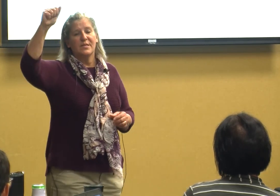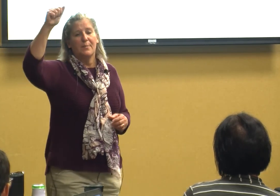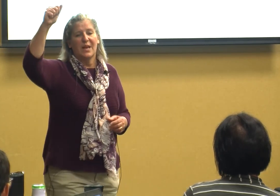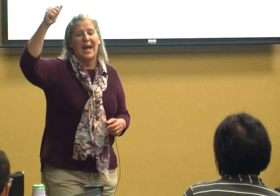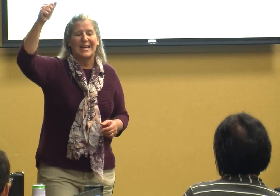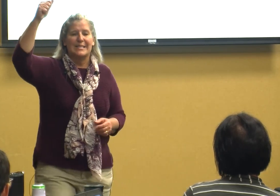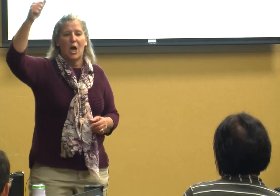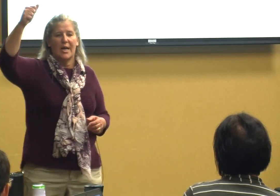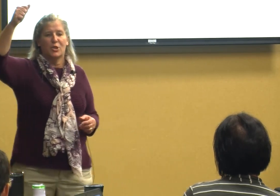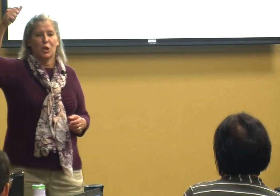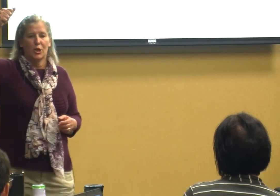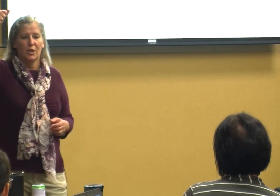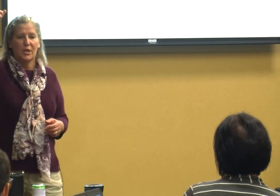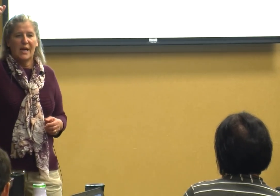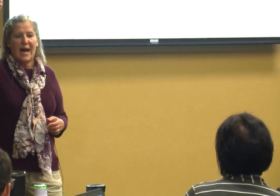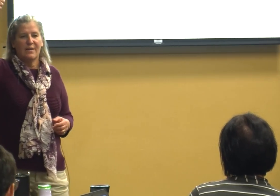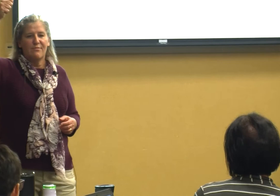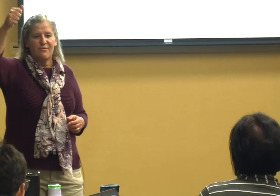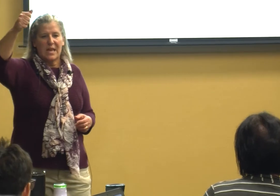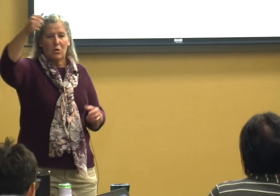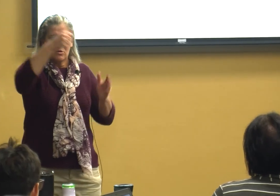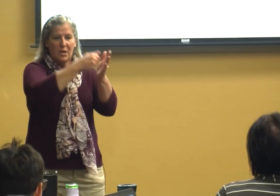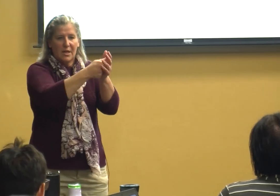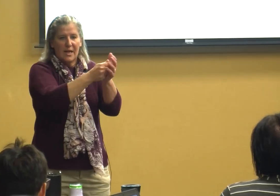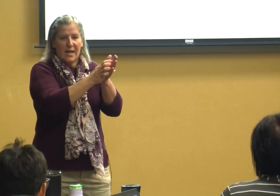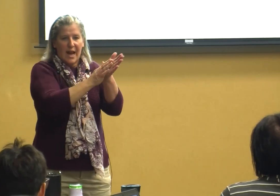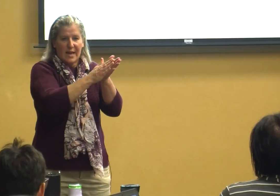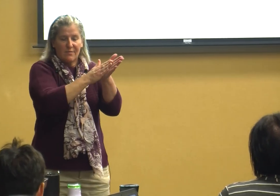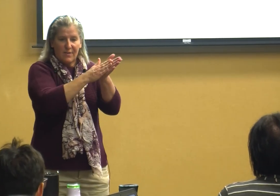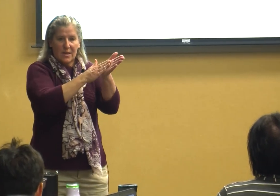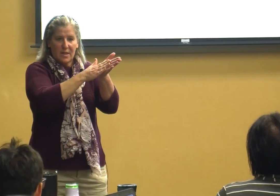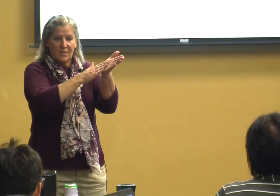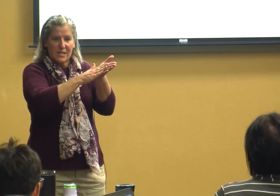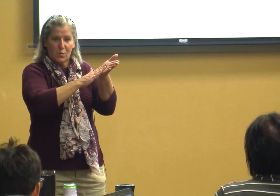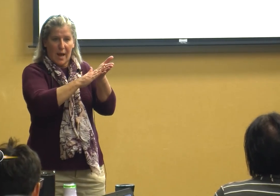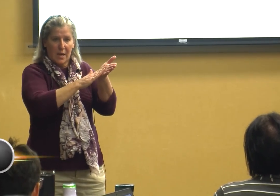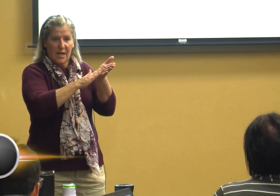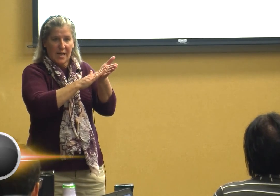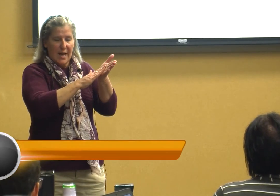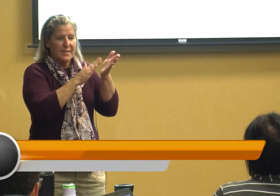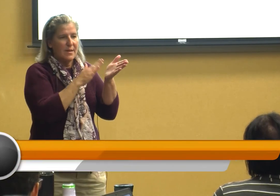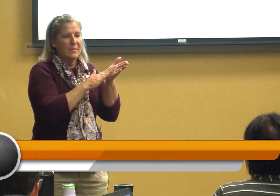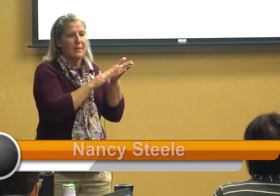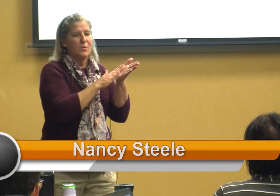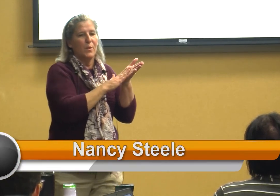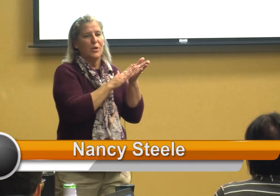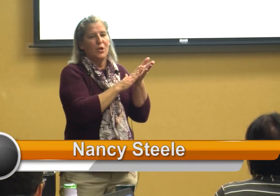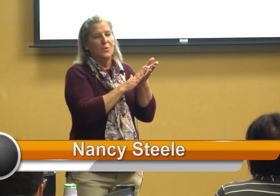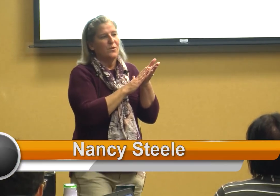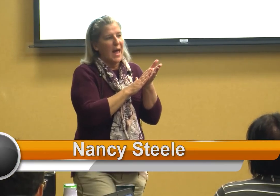something I can touch I can feel I can feel it this way and sometimes we would use that